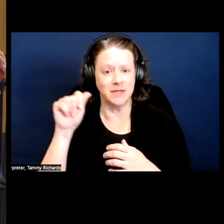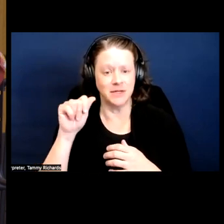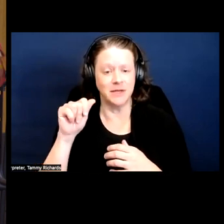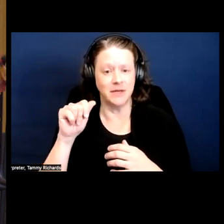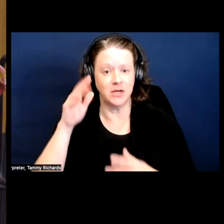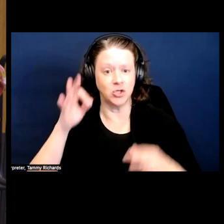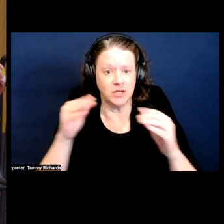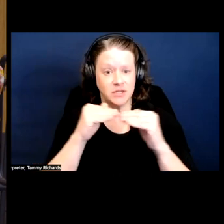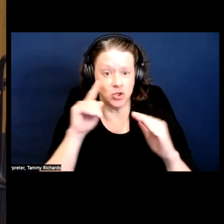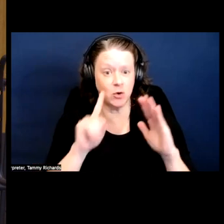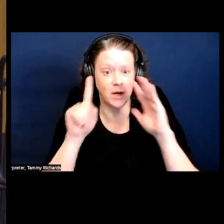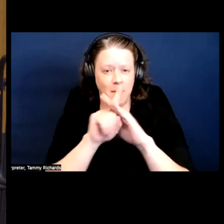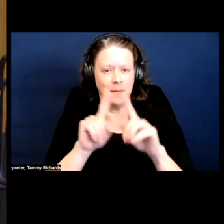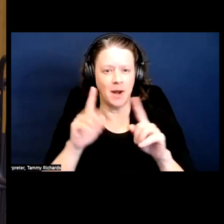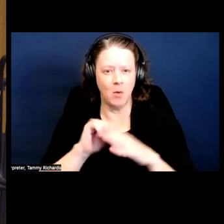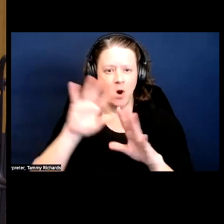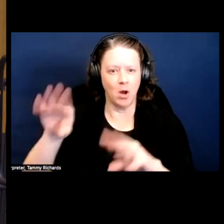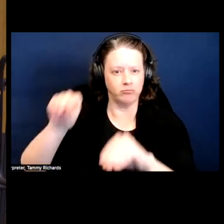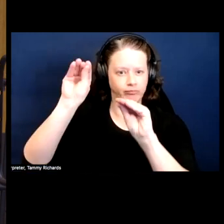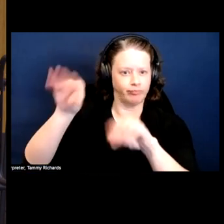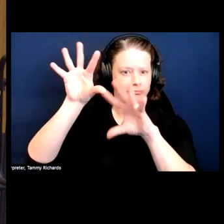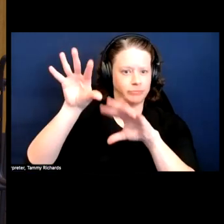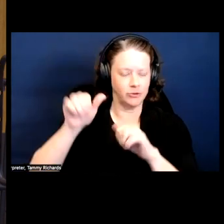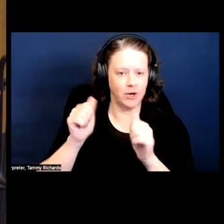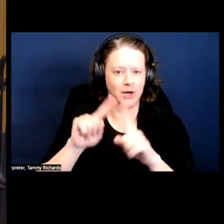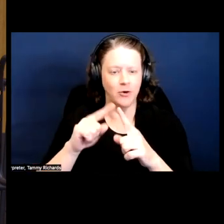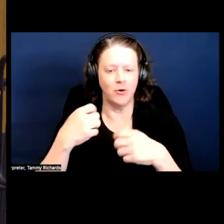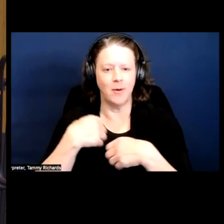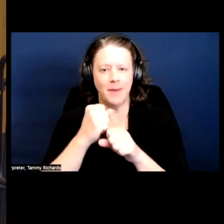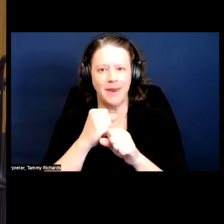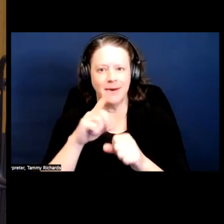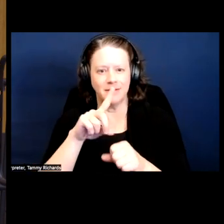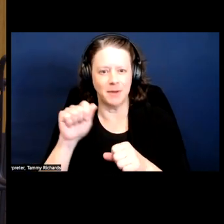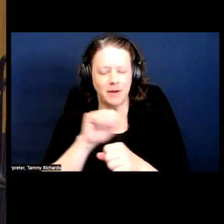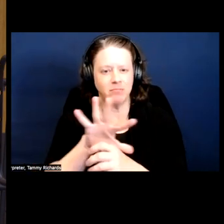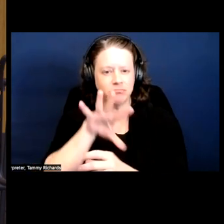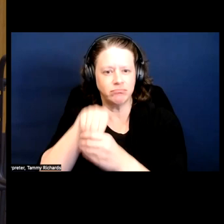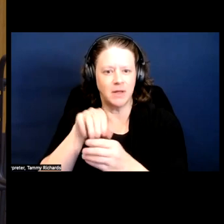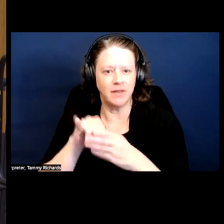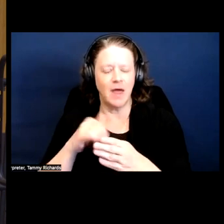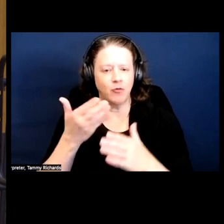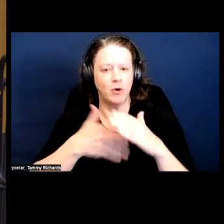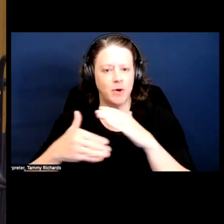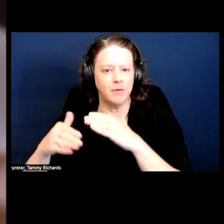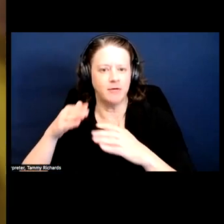and make disability far more integrated into the reproductive framework earlier because